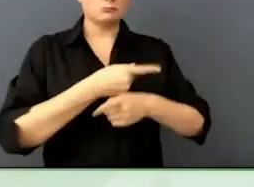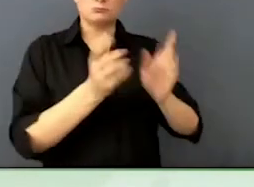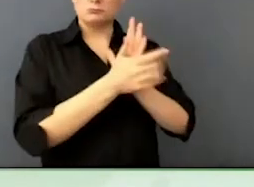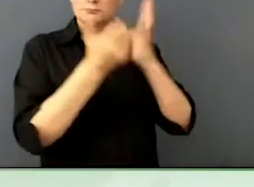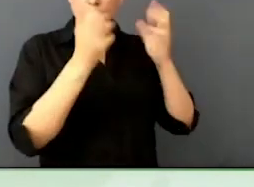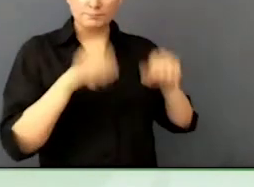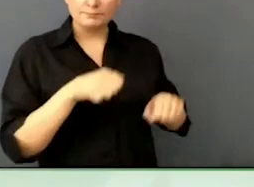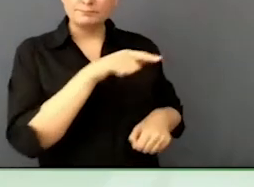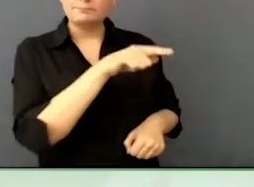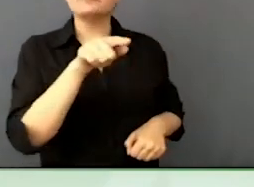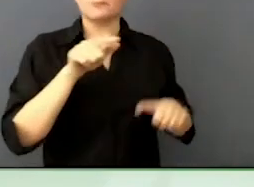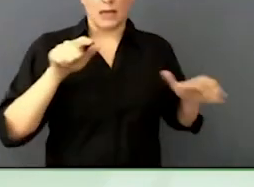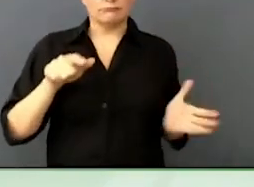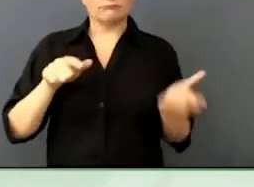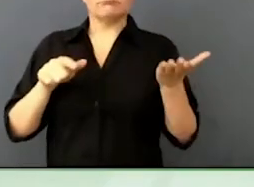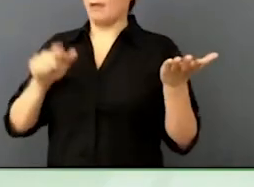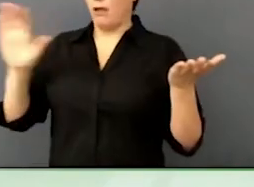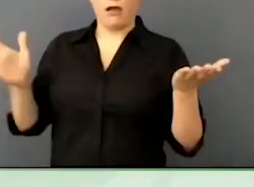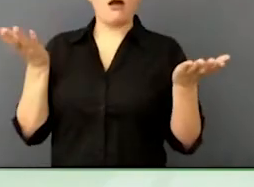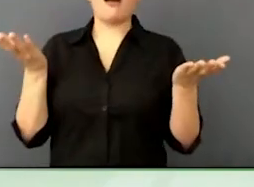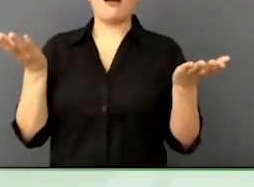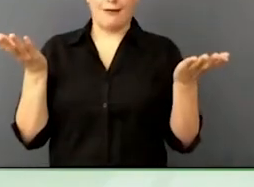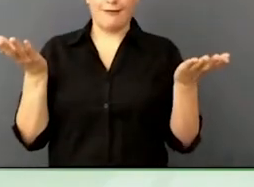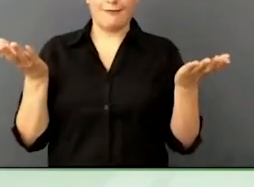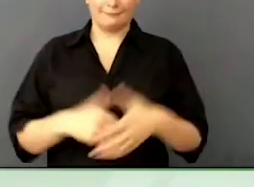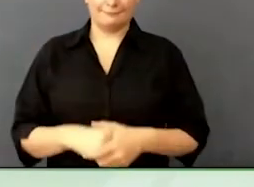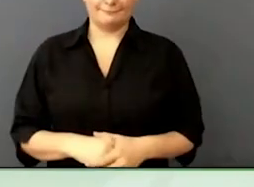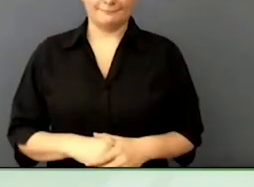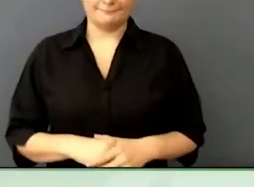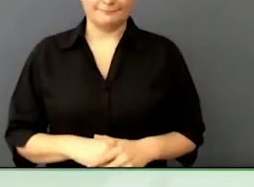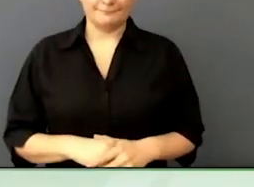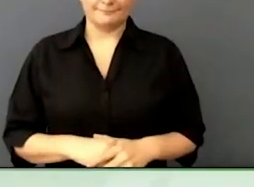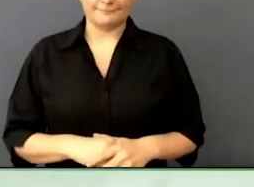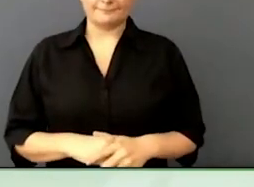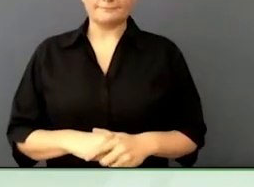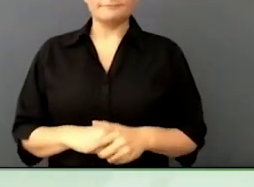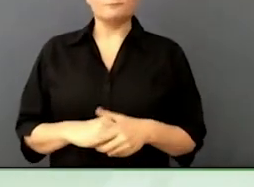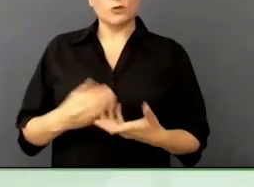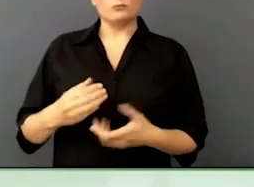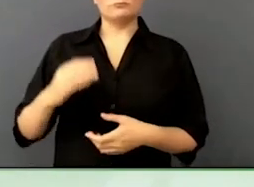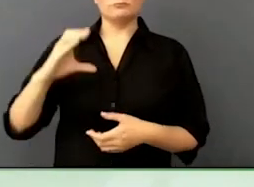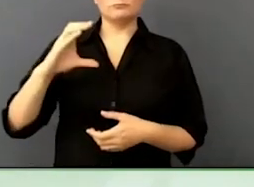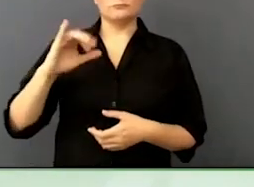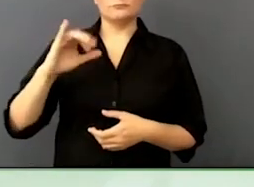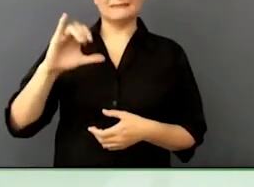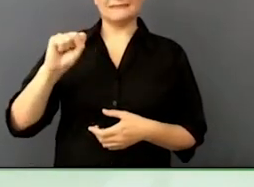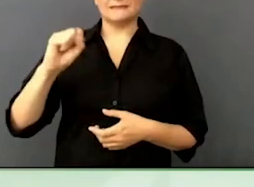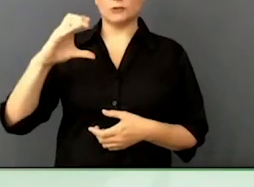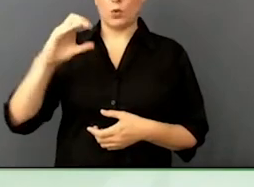And one Academy program is publicly think disability will be a